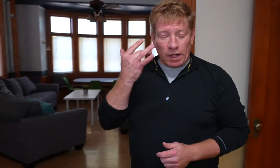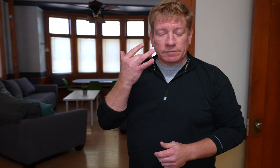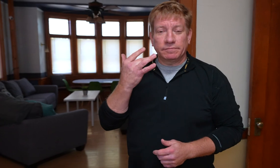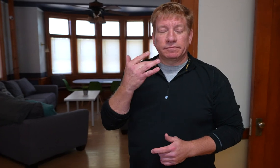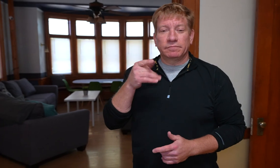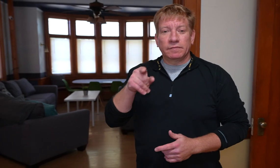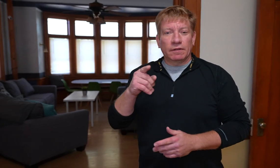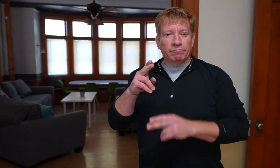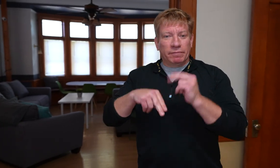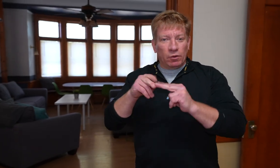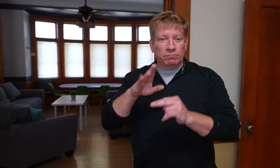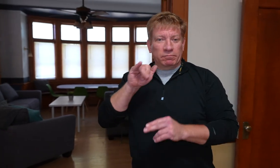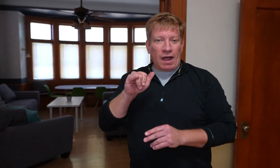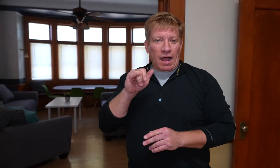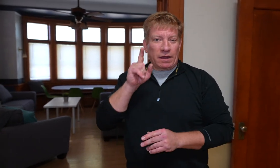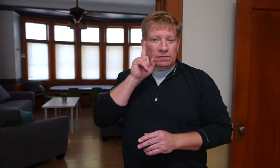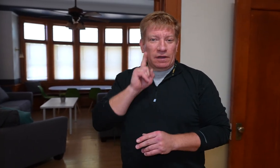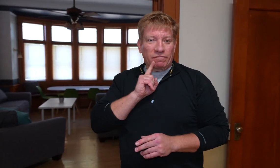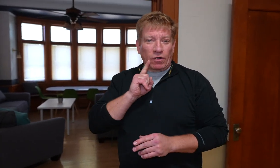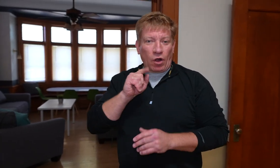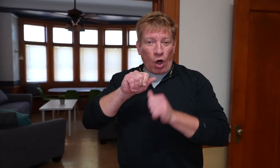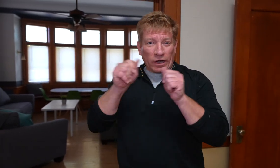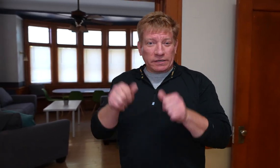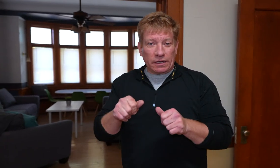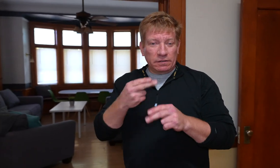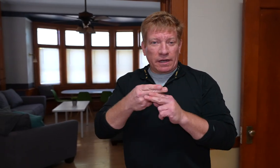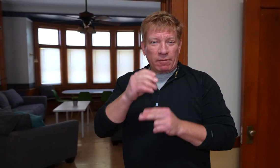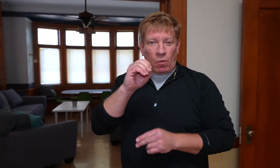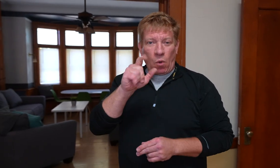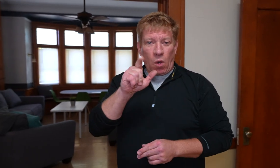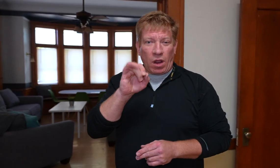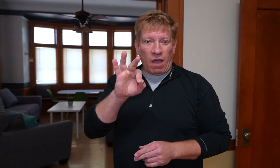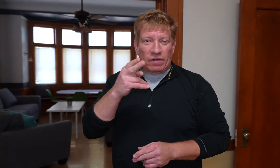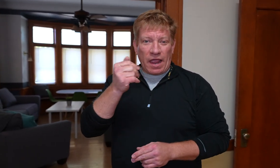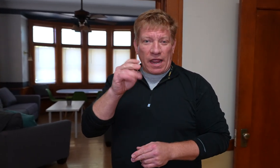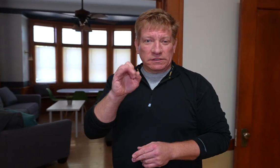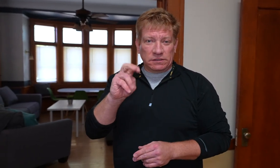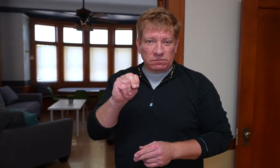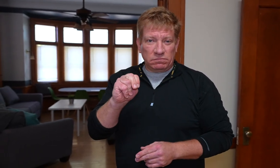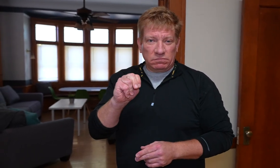because it was built by a Deaf architect named Olaf Hanson.